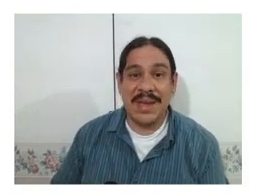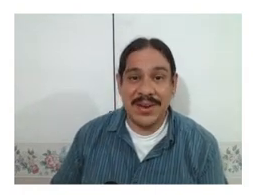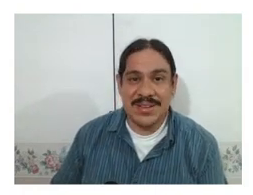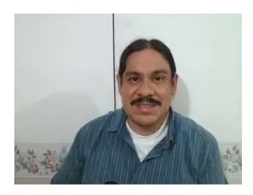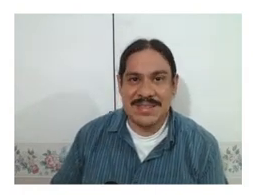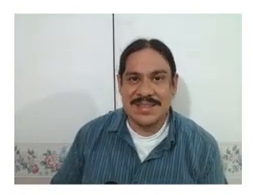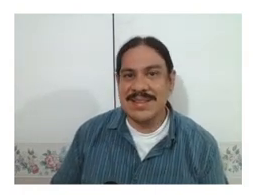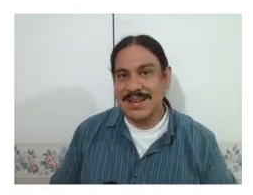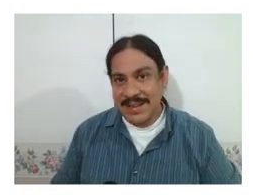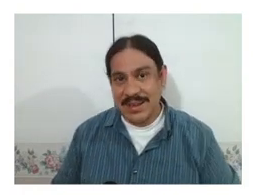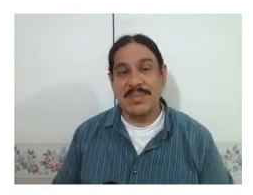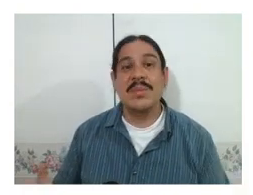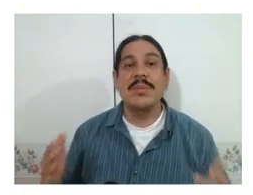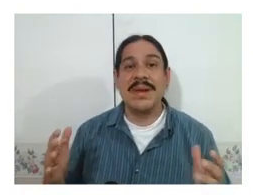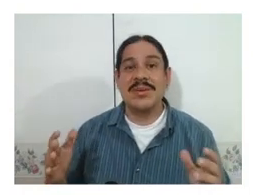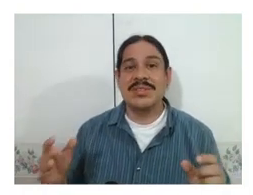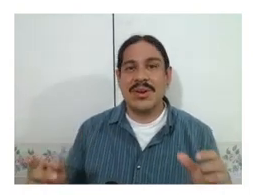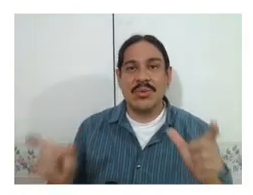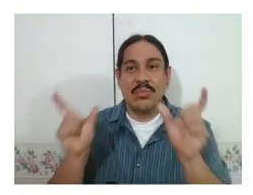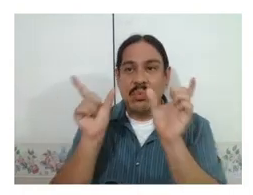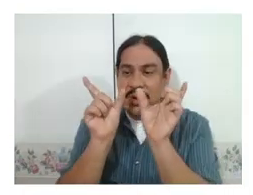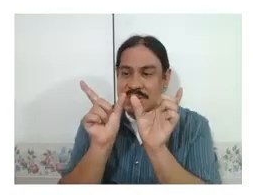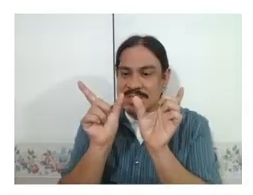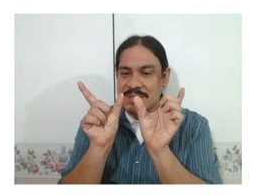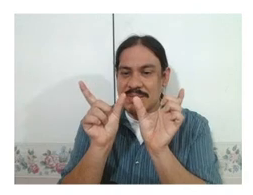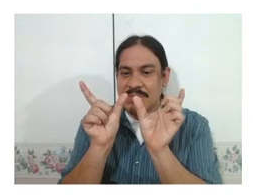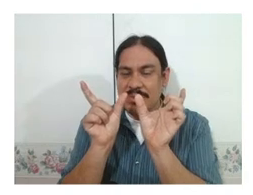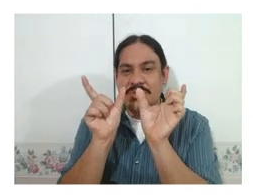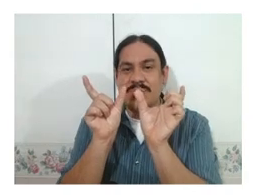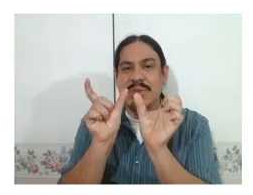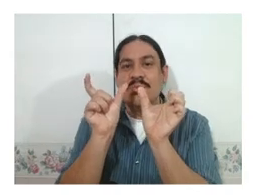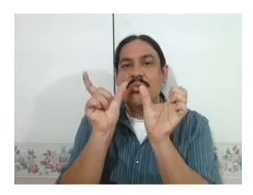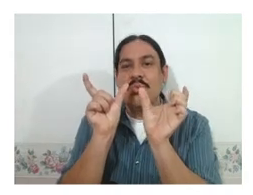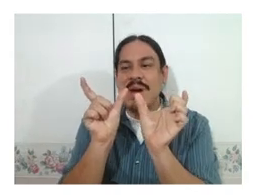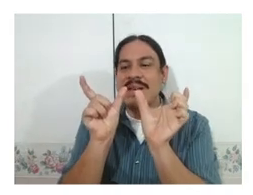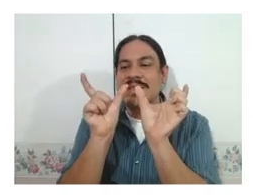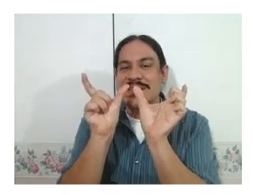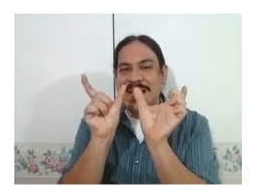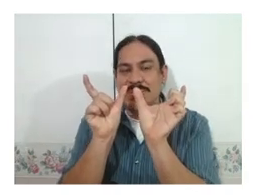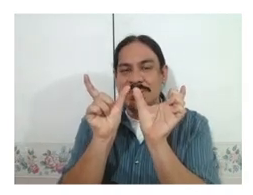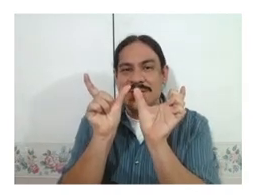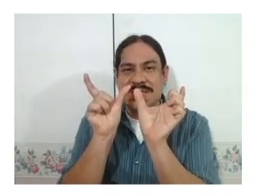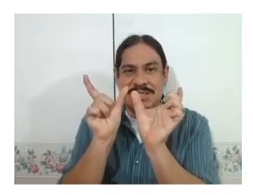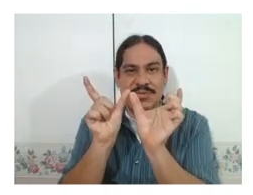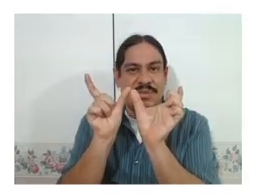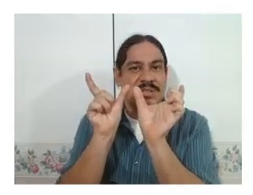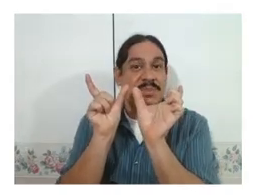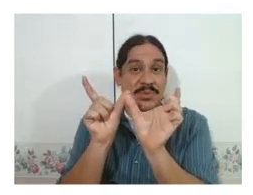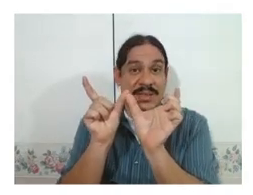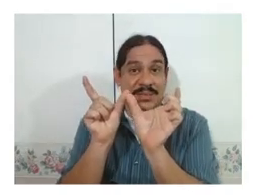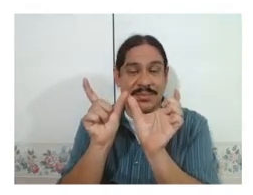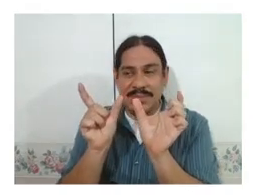pairs. again minimal pairs are words where there's only one sound that's